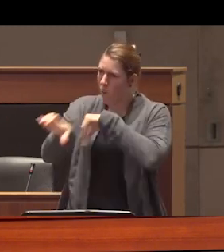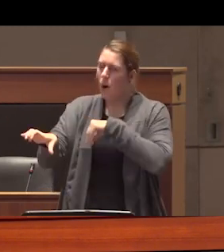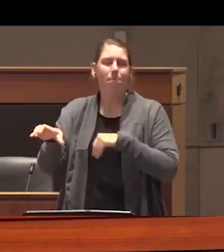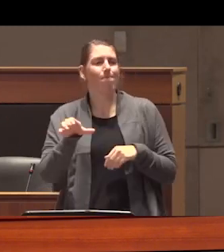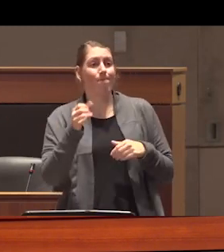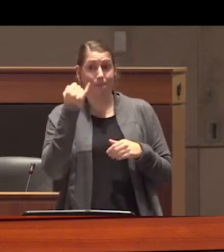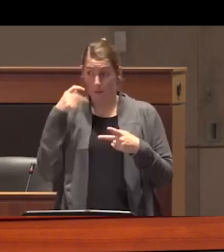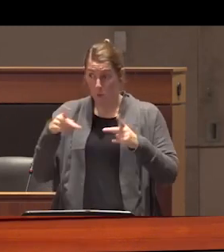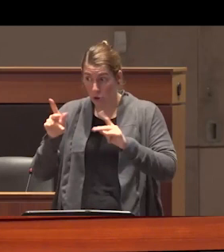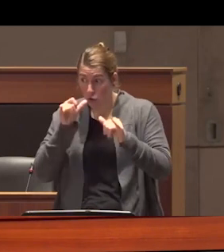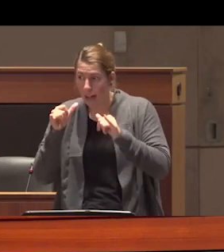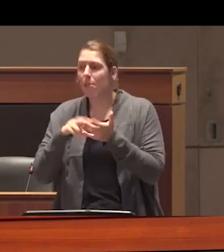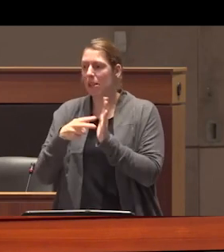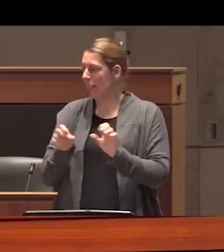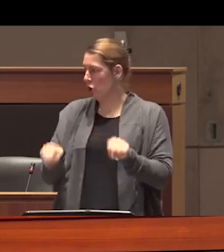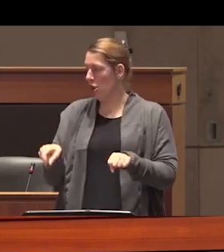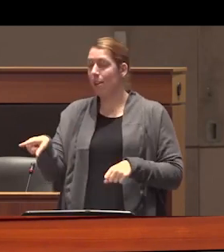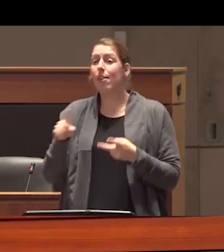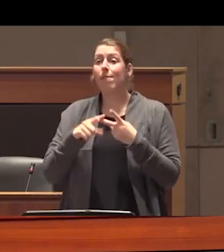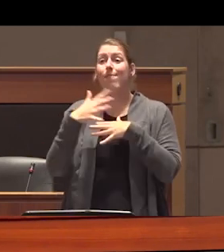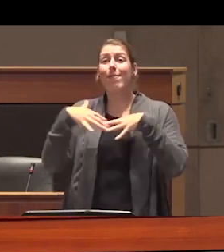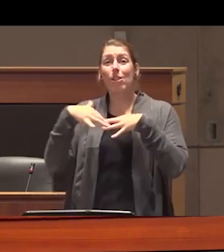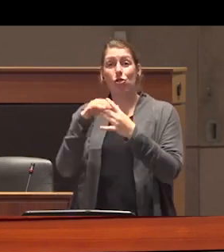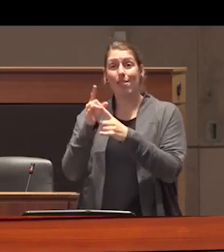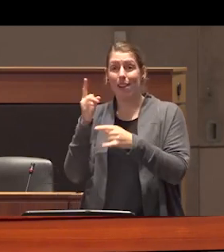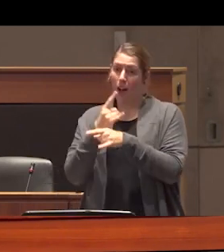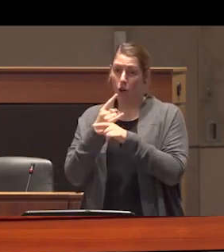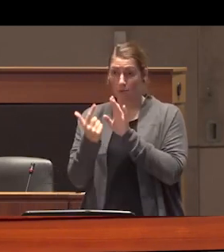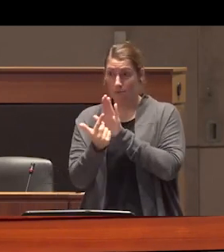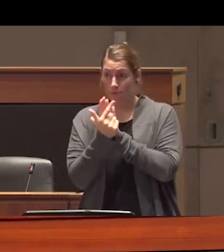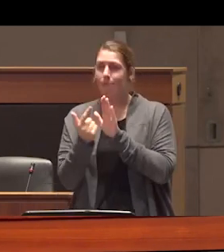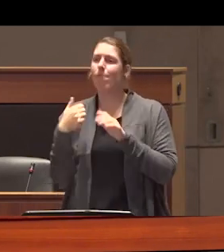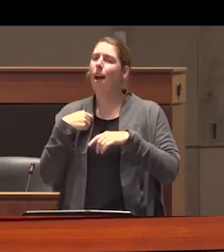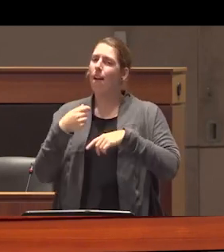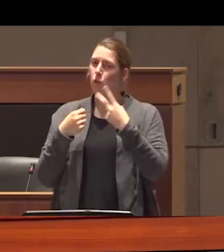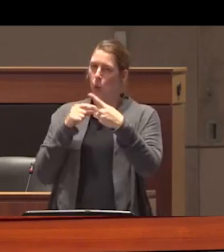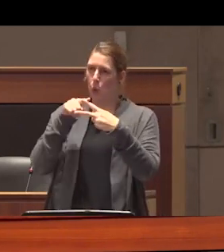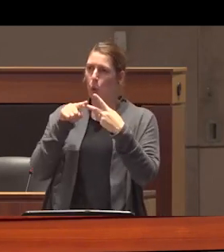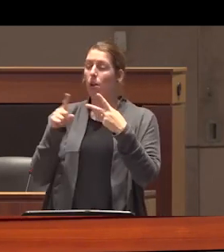drink indigenous alcohol prohibition was therefore done in dual service of preventing racial mixing